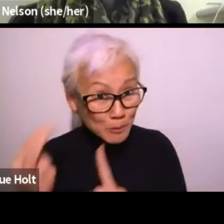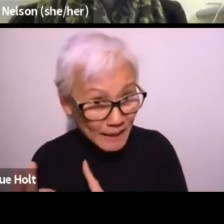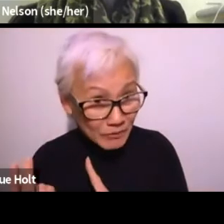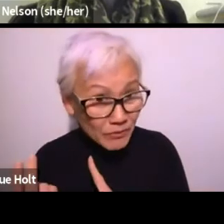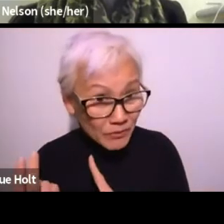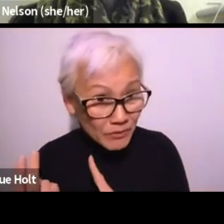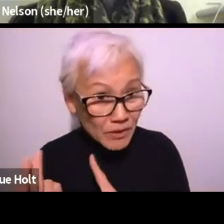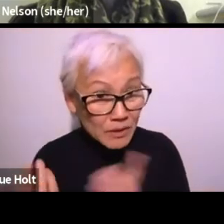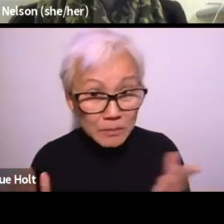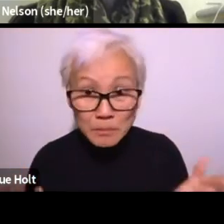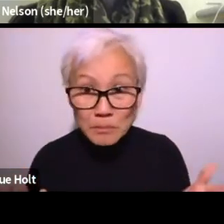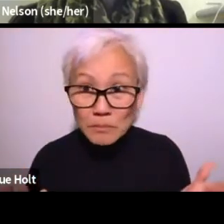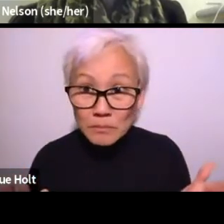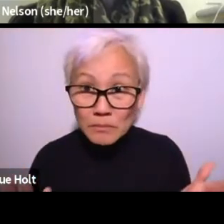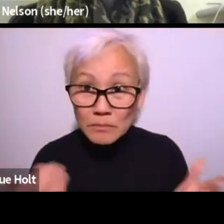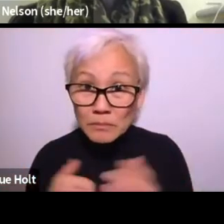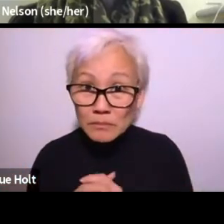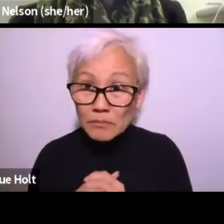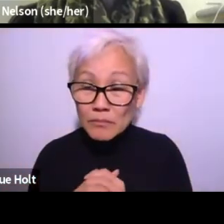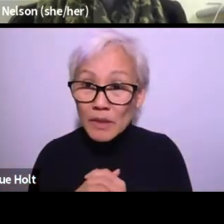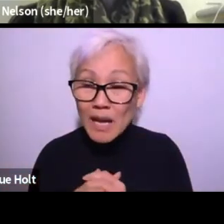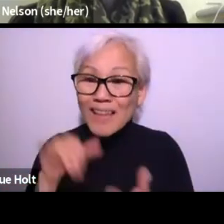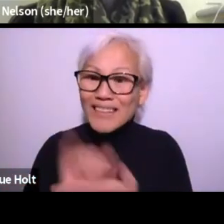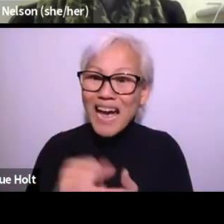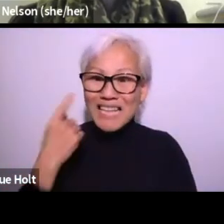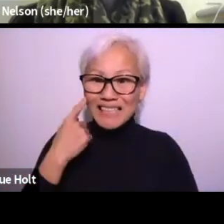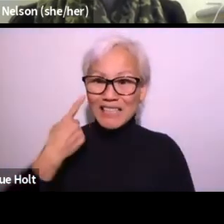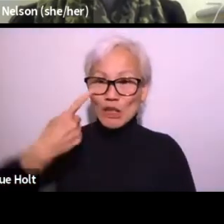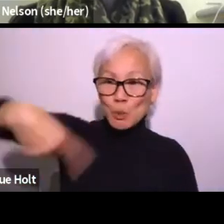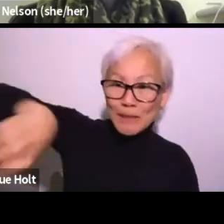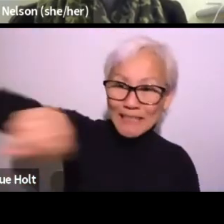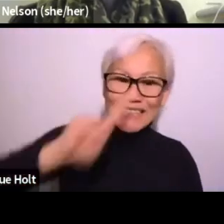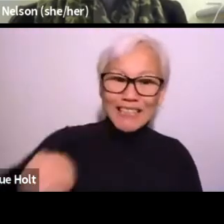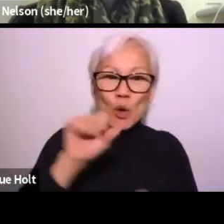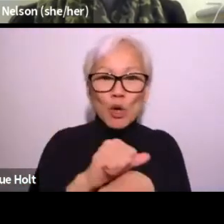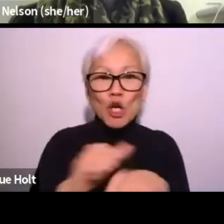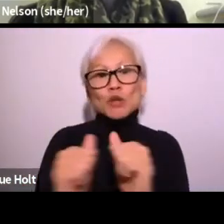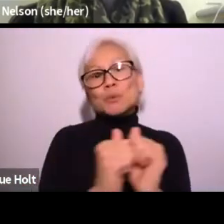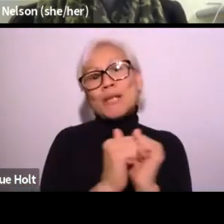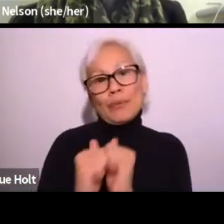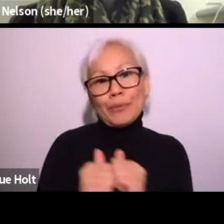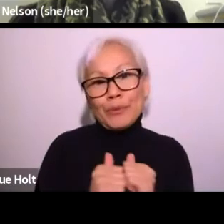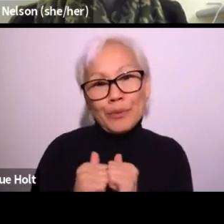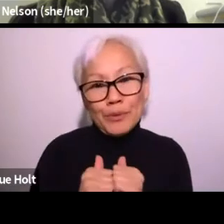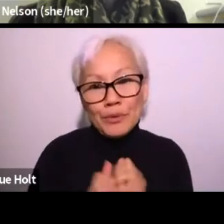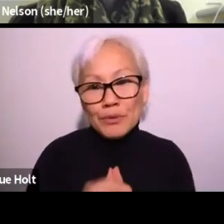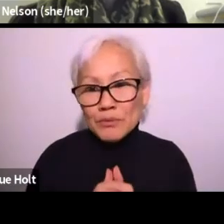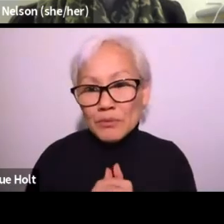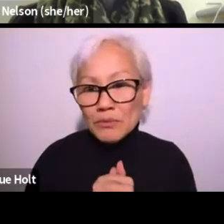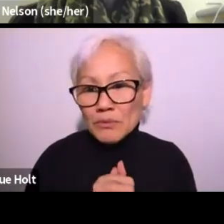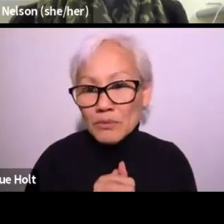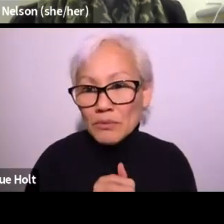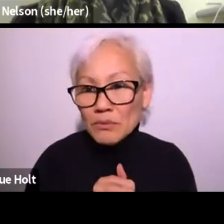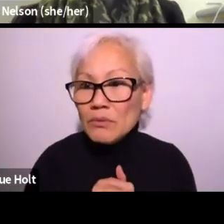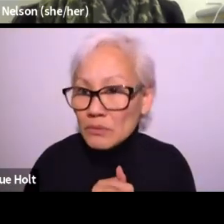from the administrative perspective as well, so that's something that we need to work together.